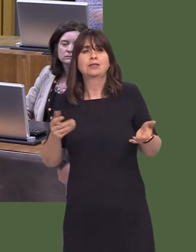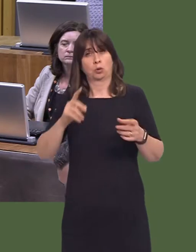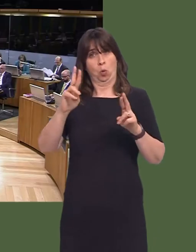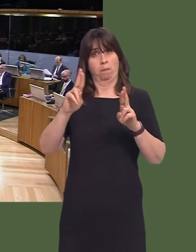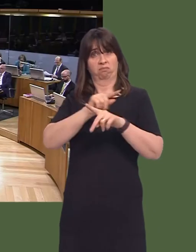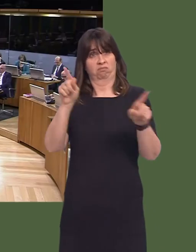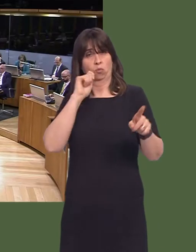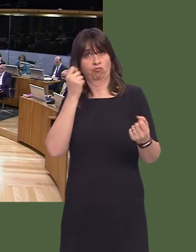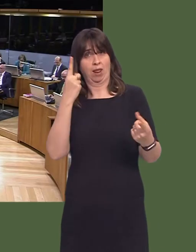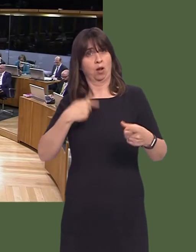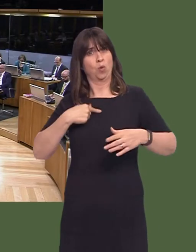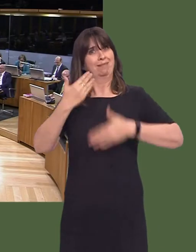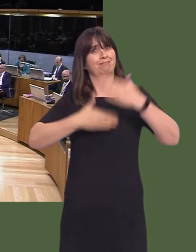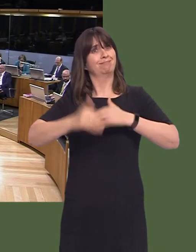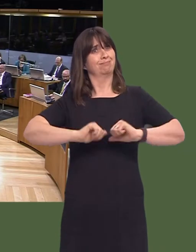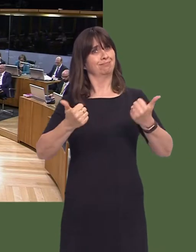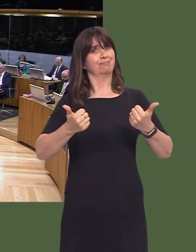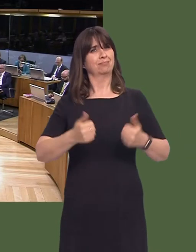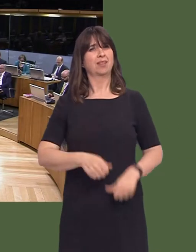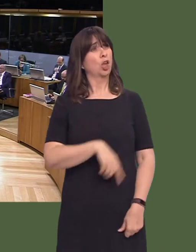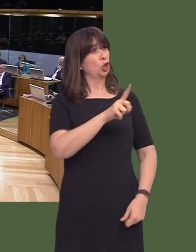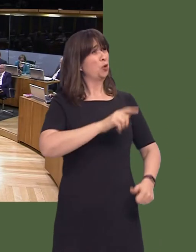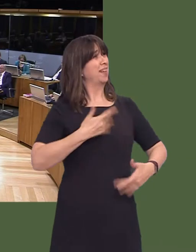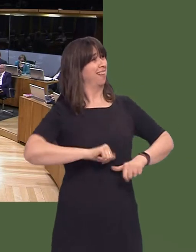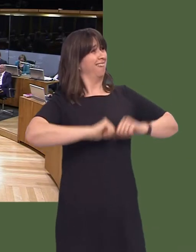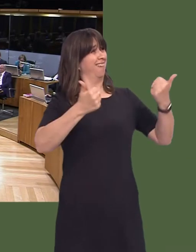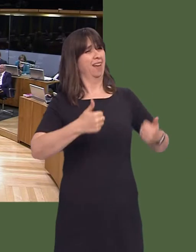Andrew RT Davies AM: I wish I could join you in being positive about those figures, First